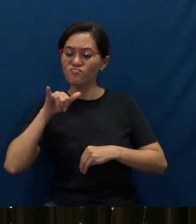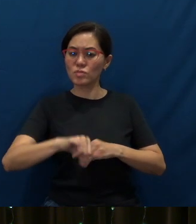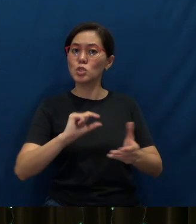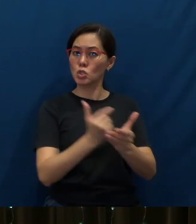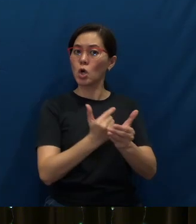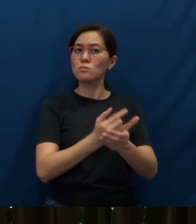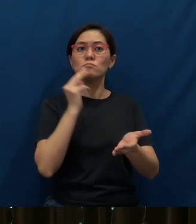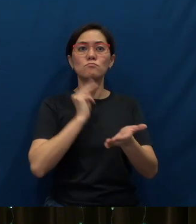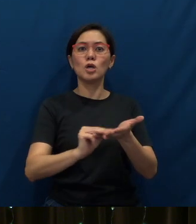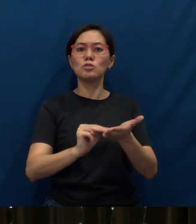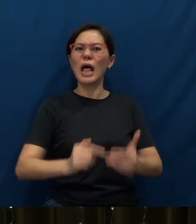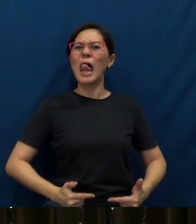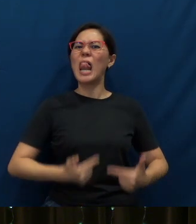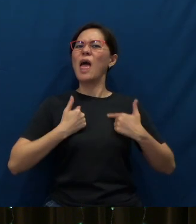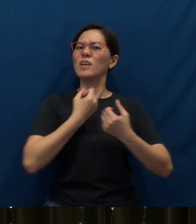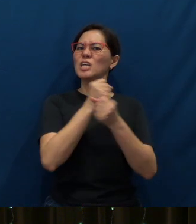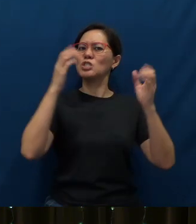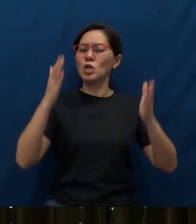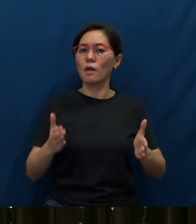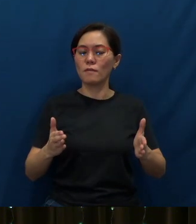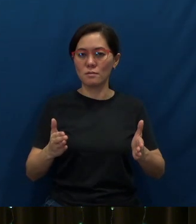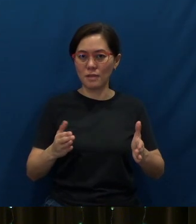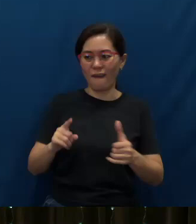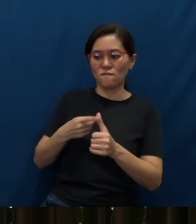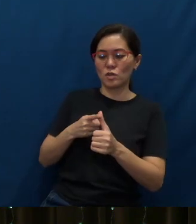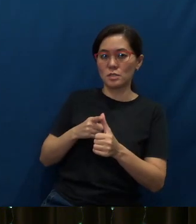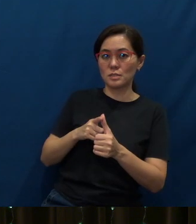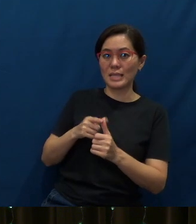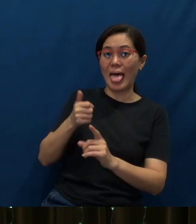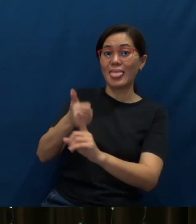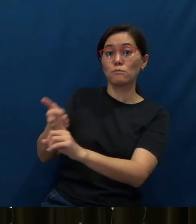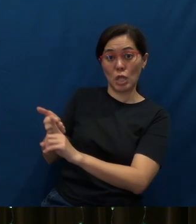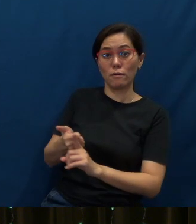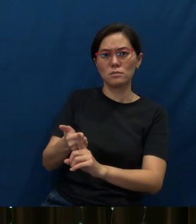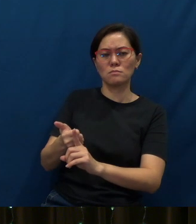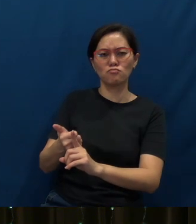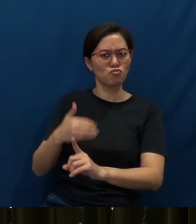of a living Savior, they must, first of all, be convinced themselves